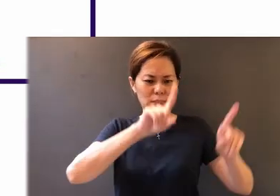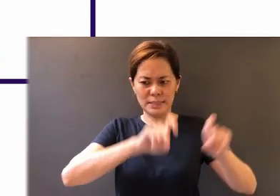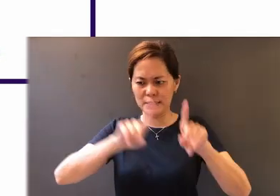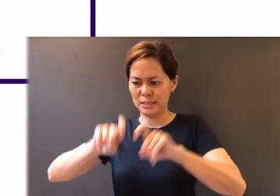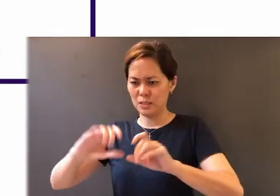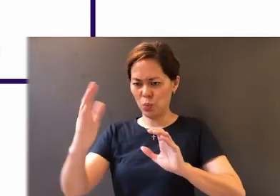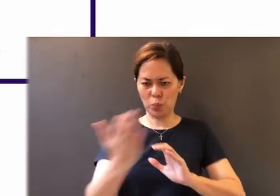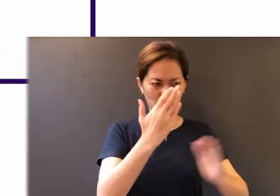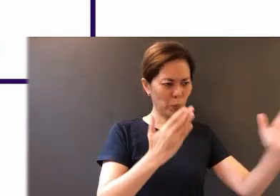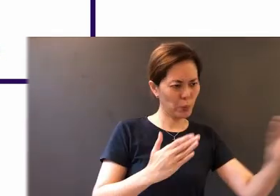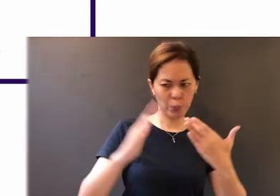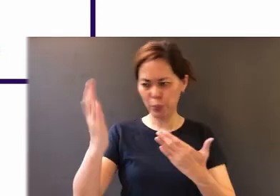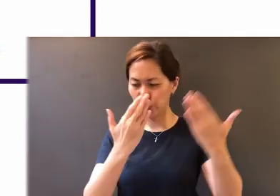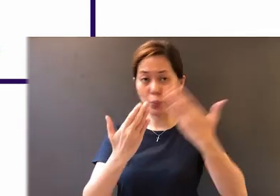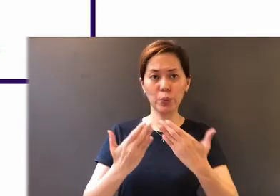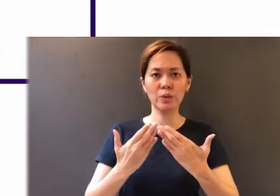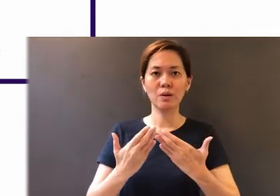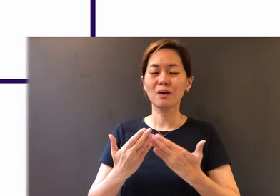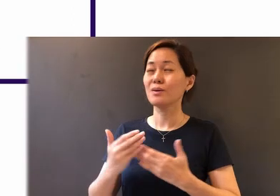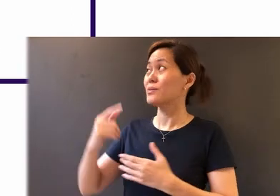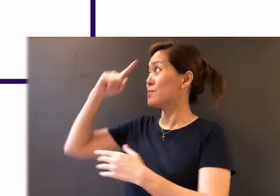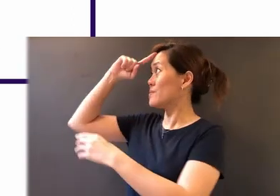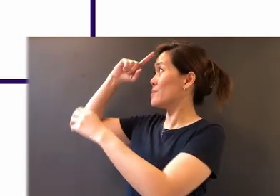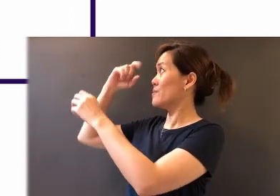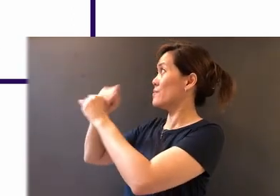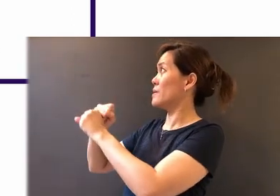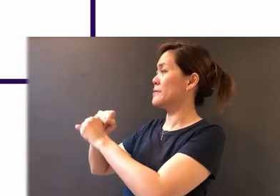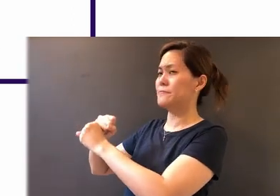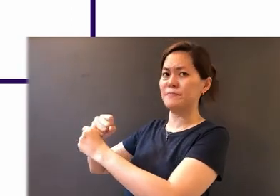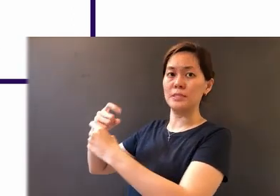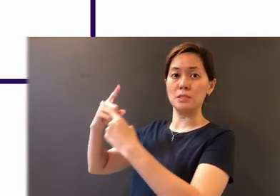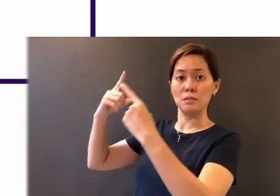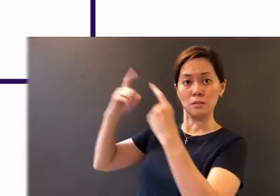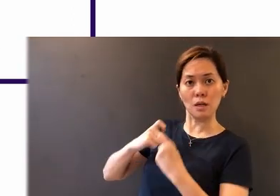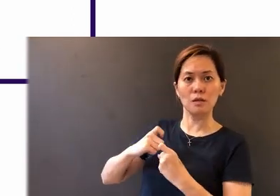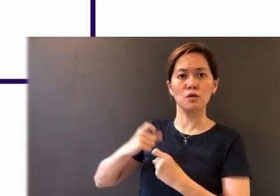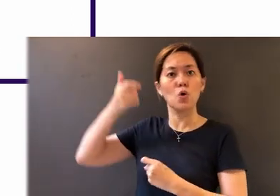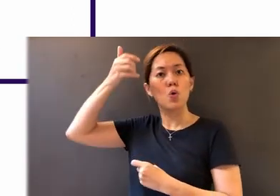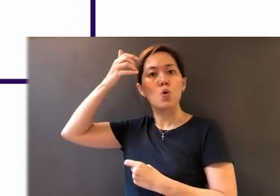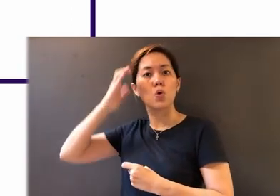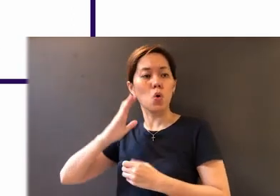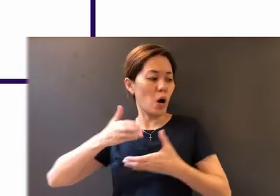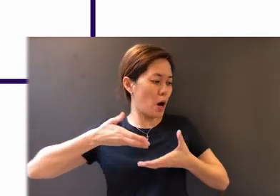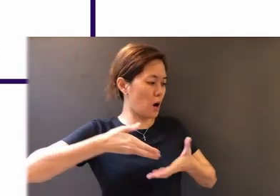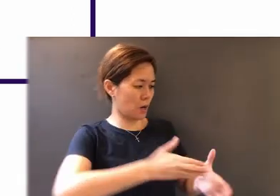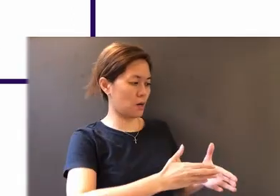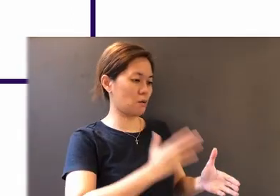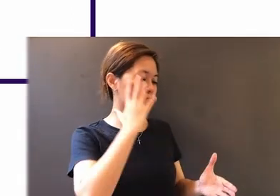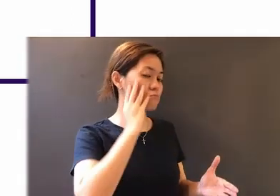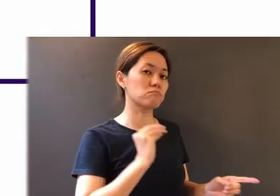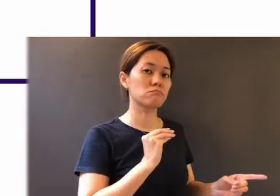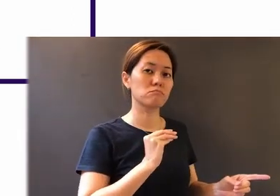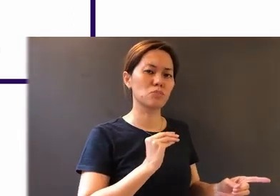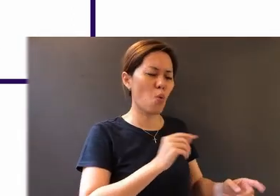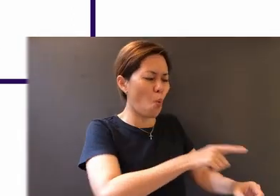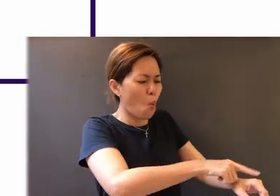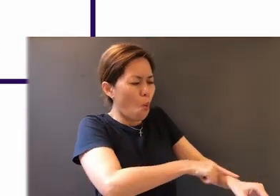actually tests of faith that God has allowed us to go through, and He has this long-term view - long-term